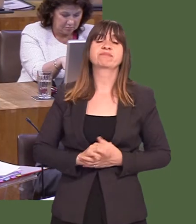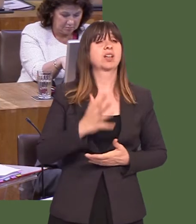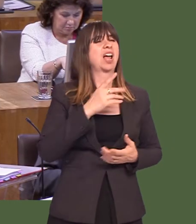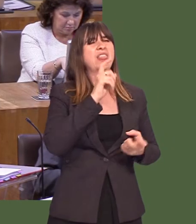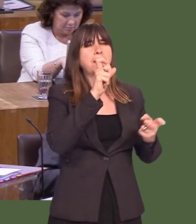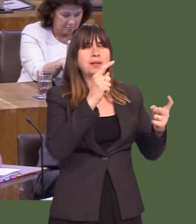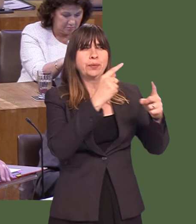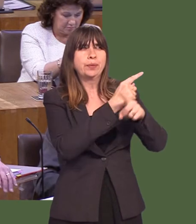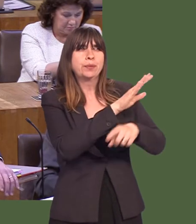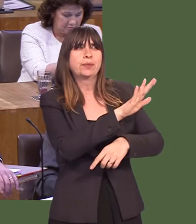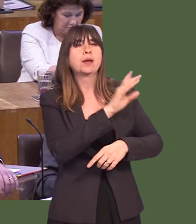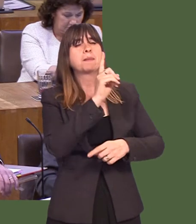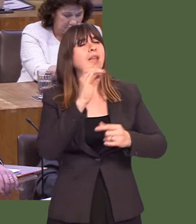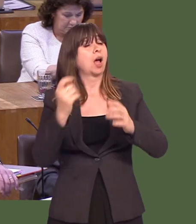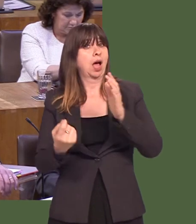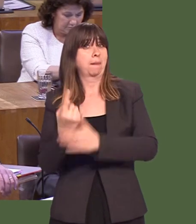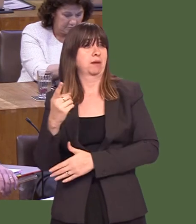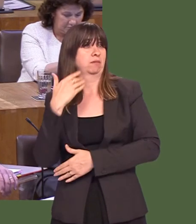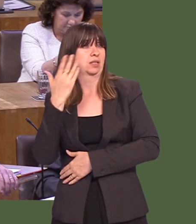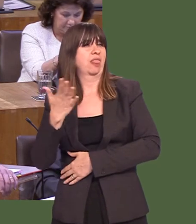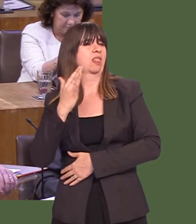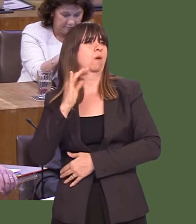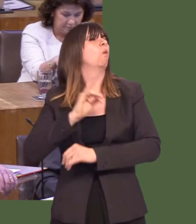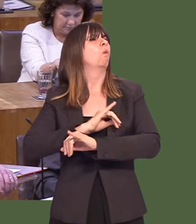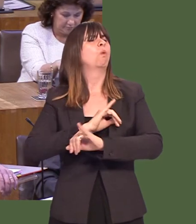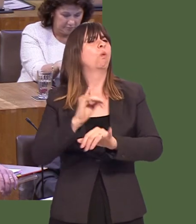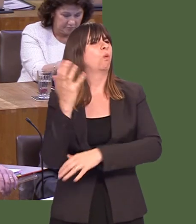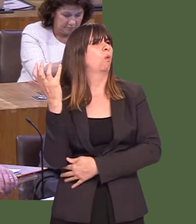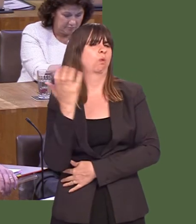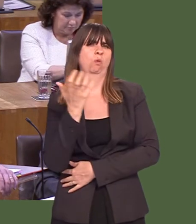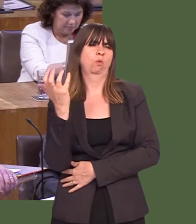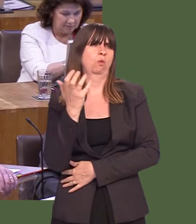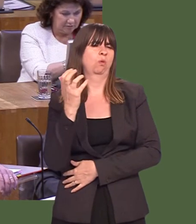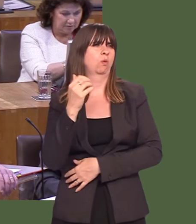First of all, it was an awful event that occurred, and itís been a very hugely difficult few